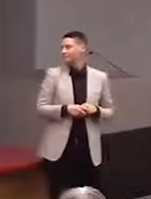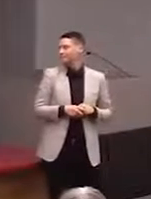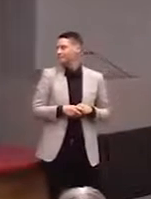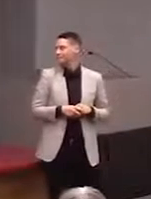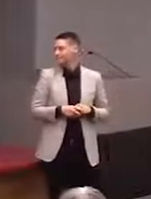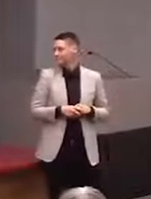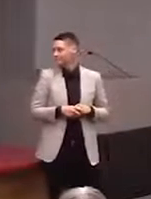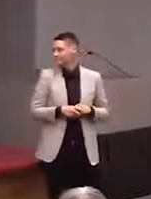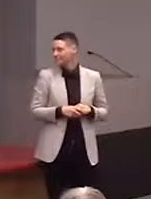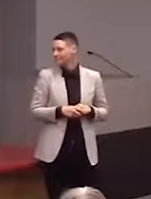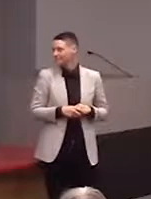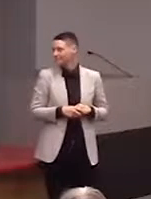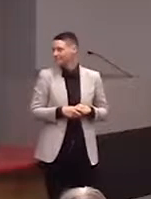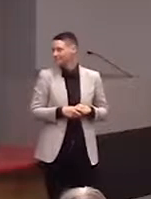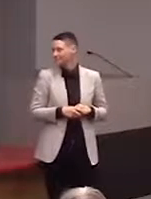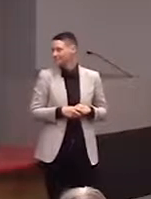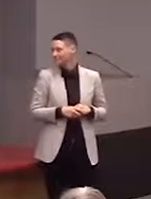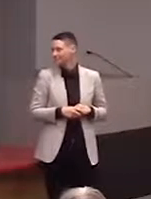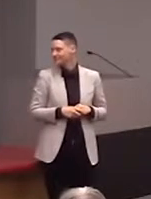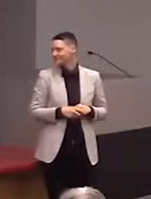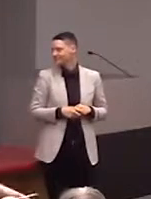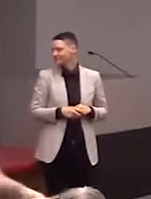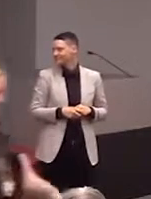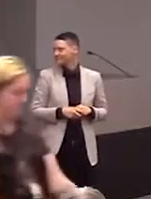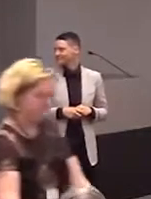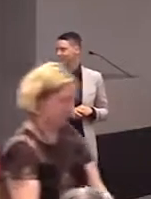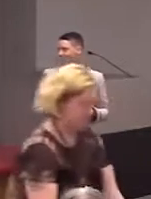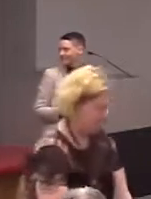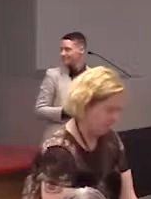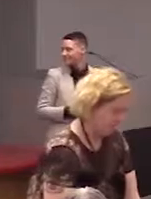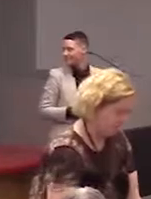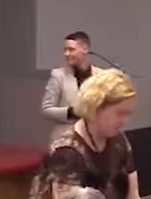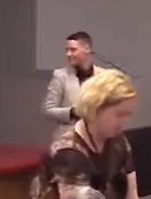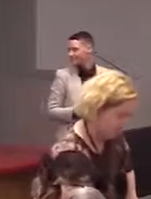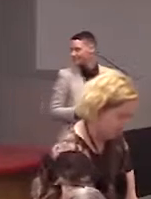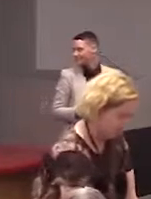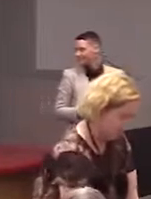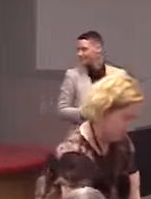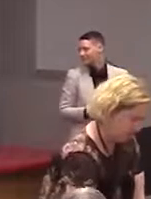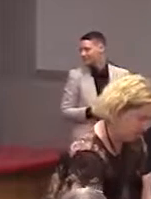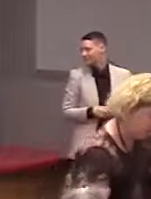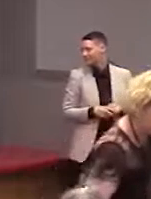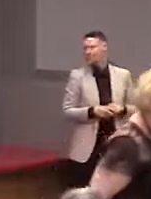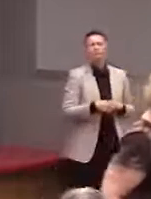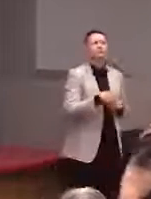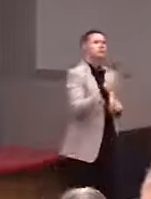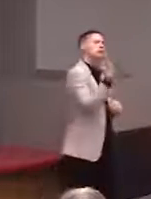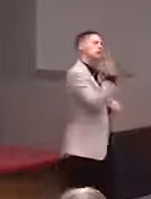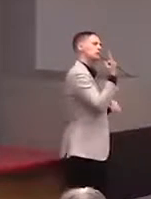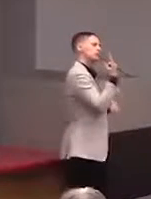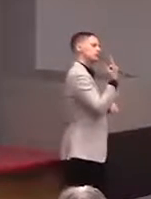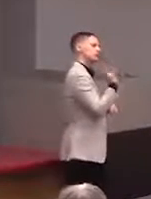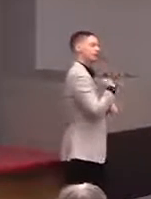Thank you. Let's see, does someone have the time check, by the way?